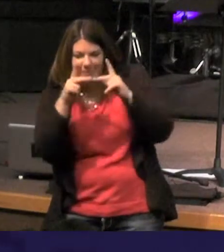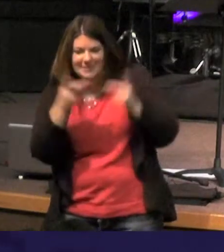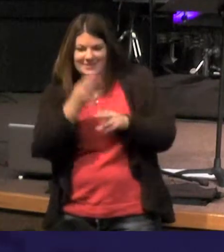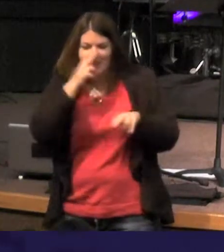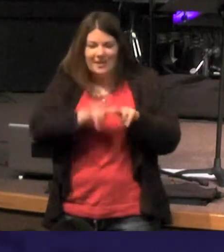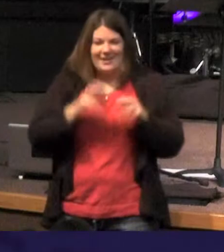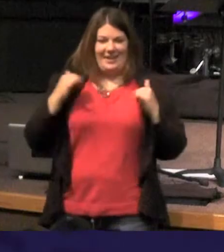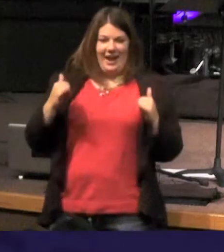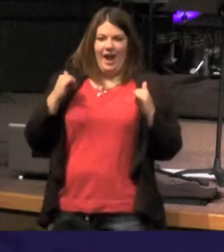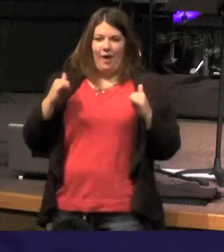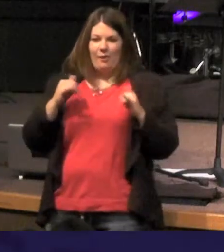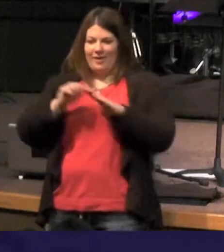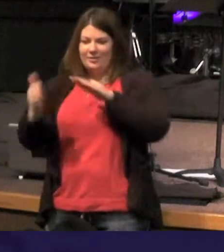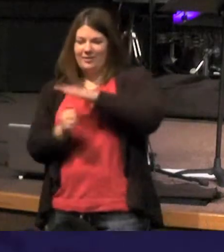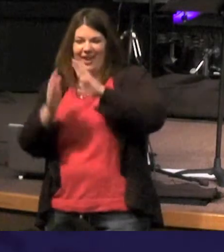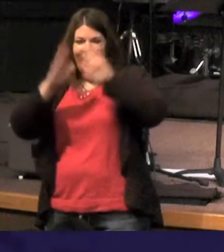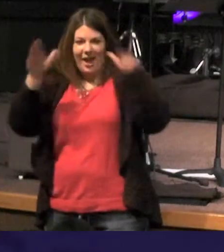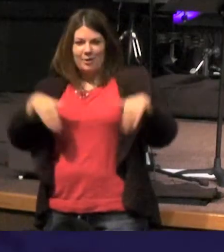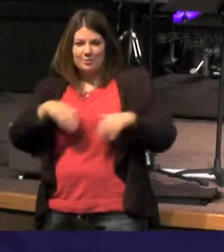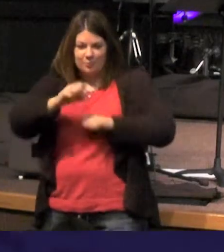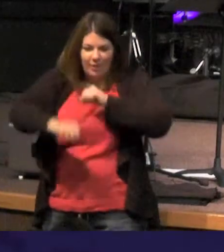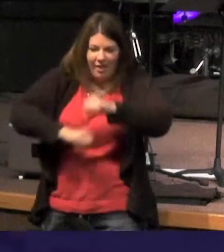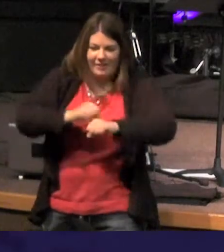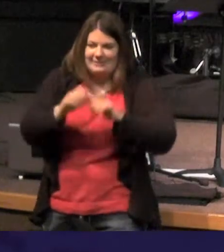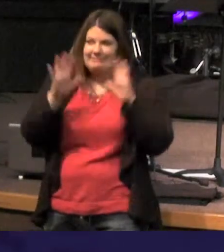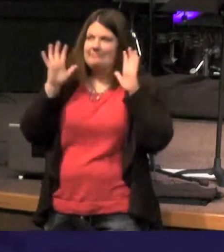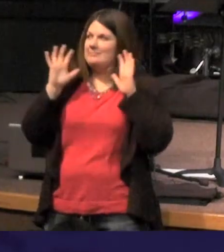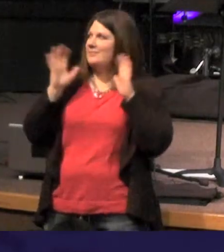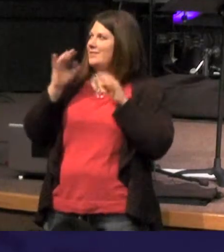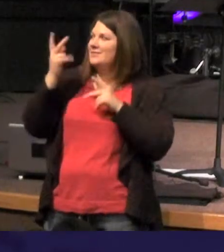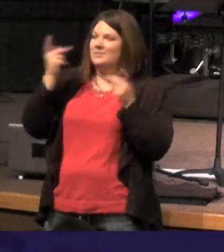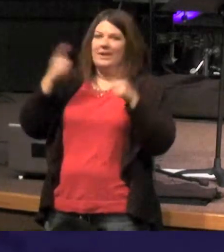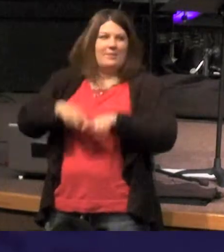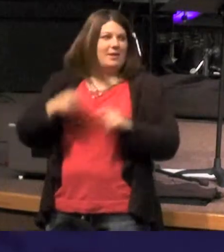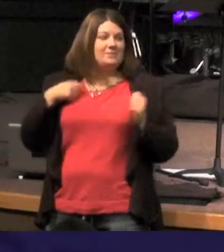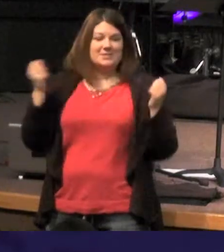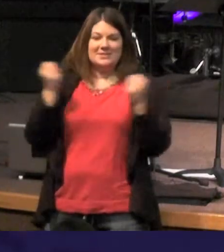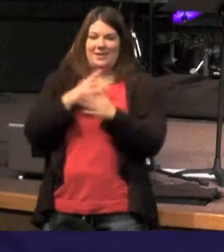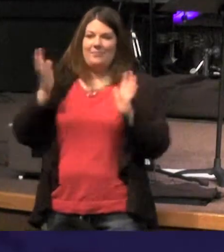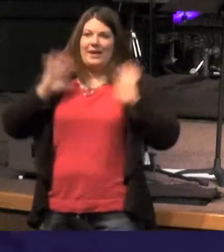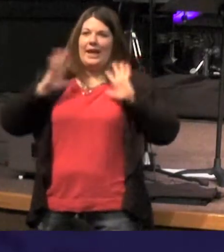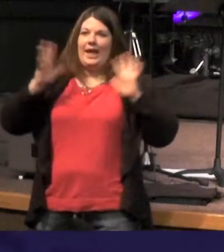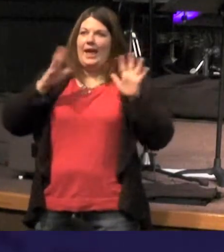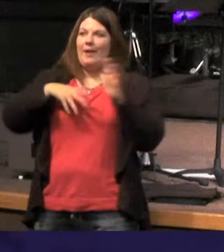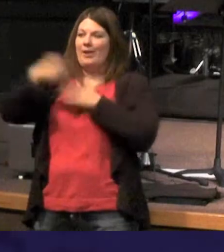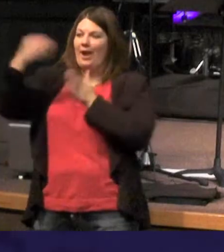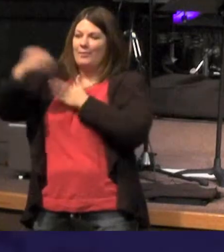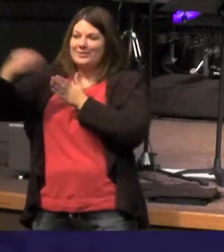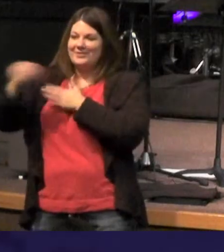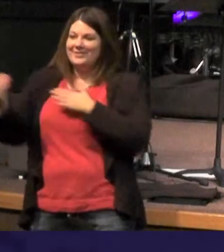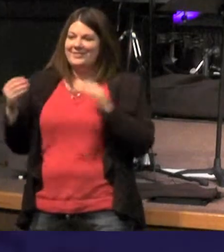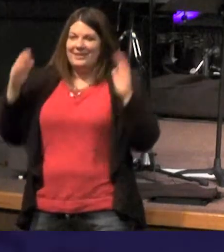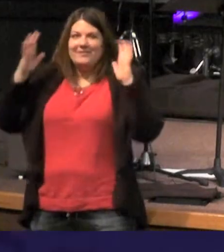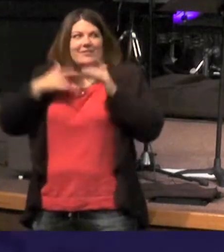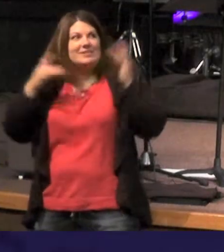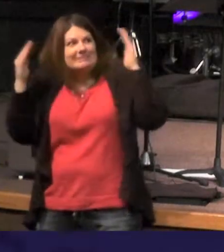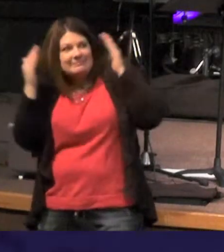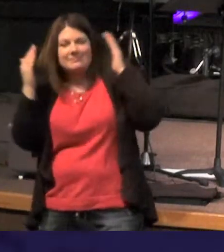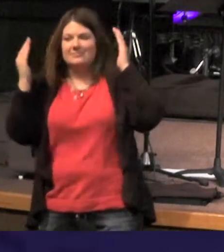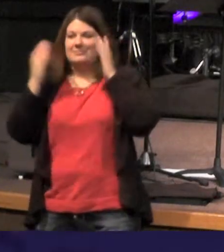I go under my house and in my crawl space if something happens I'm scared like get me outta here and the tightness of that just comes in and closes in on me right